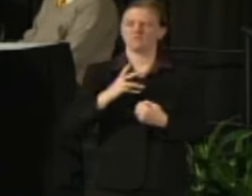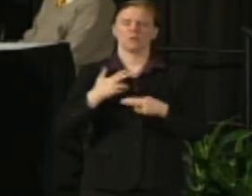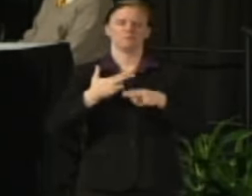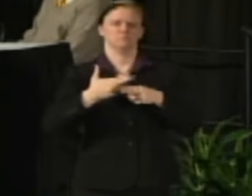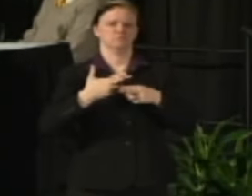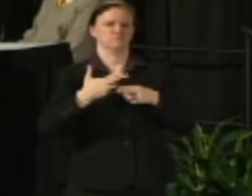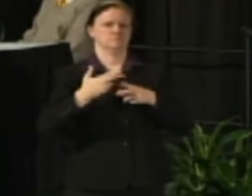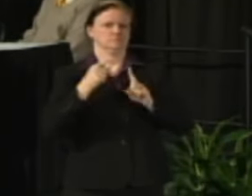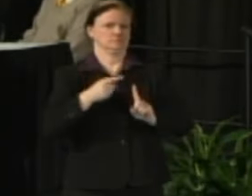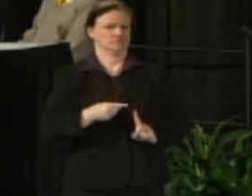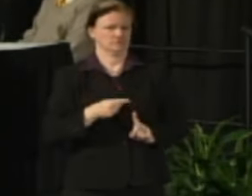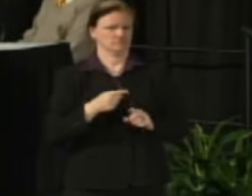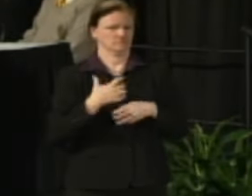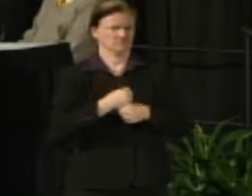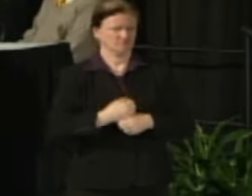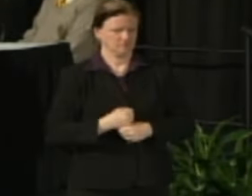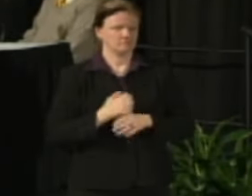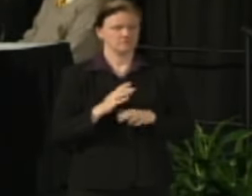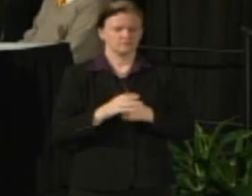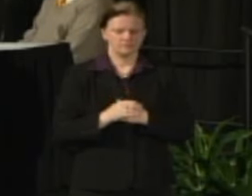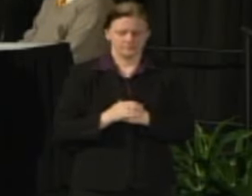if I don't answer some questions feel free to ask follow-up questions.